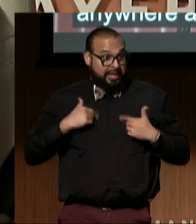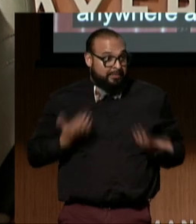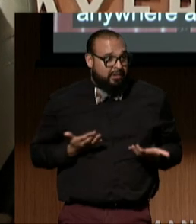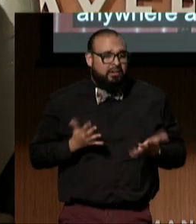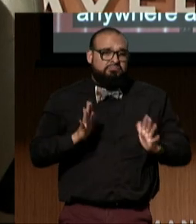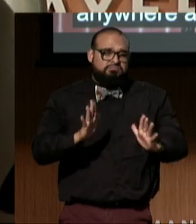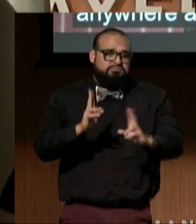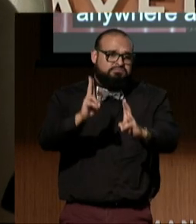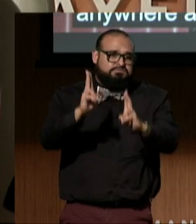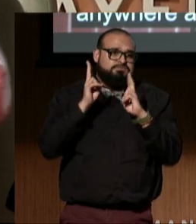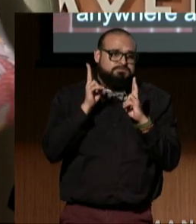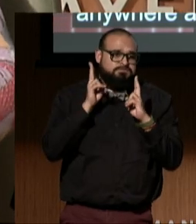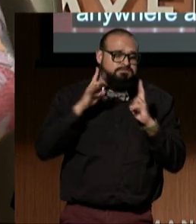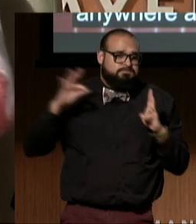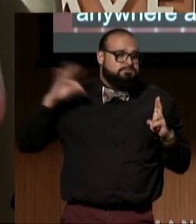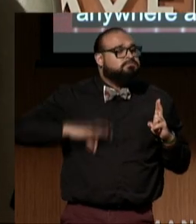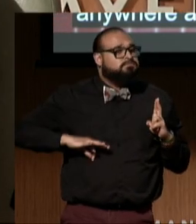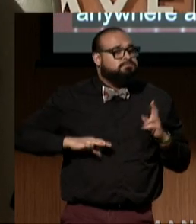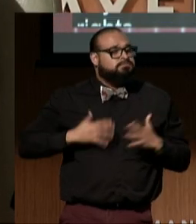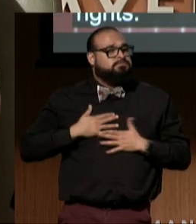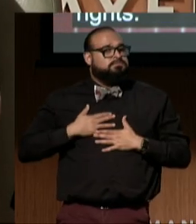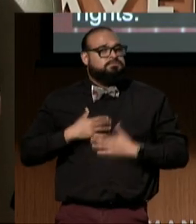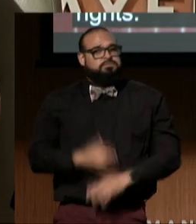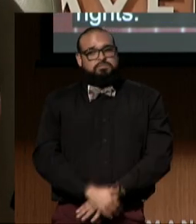(audience applauding)